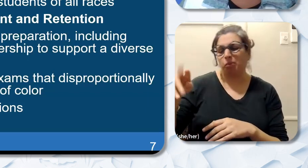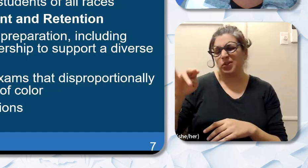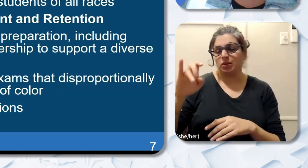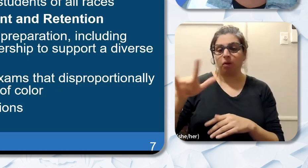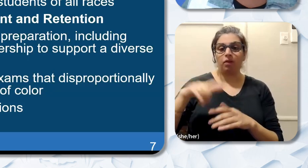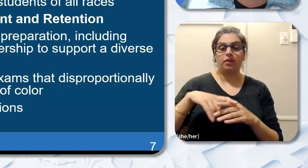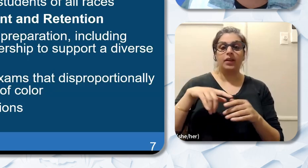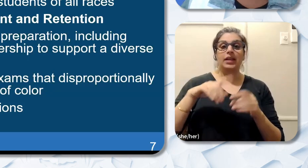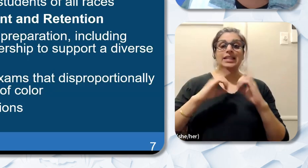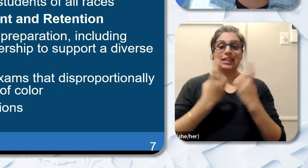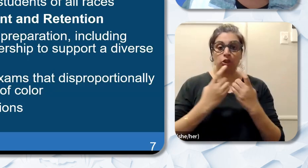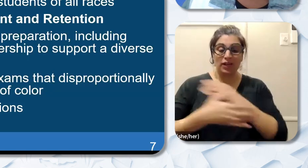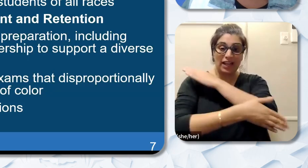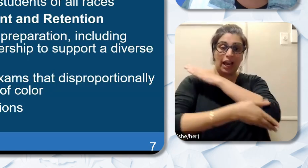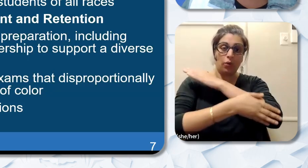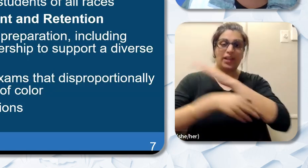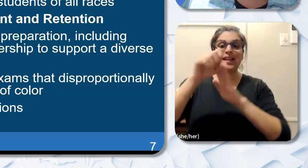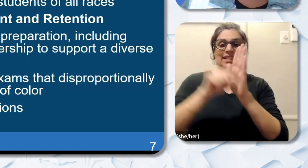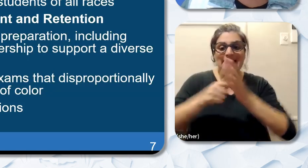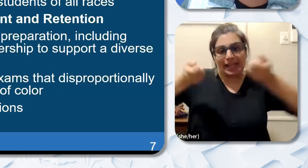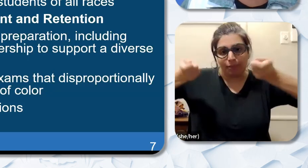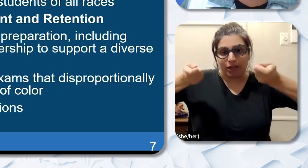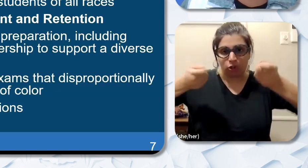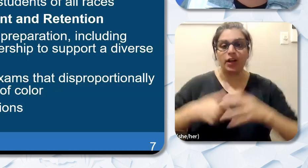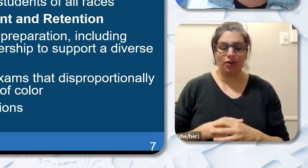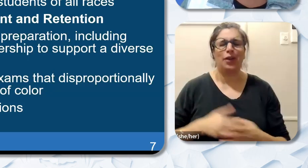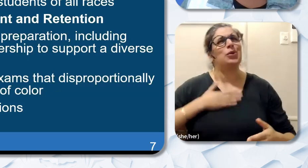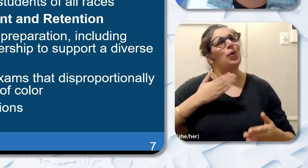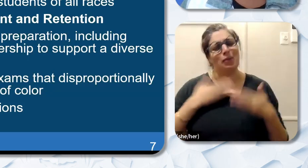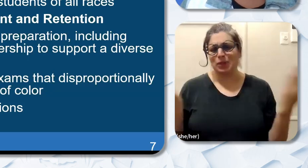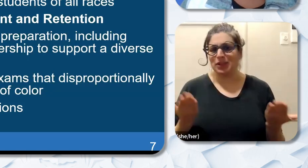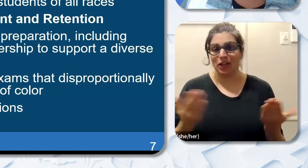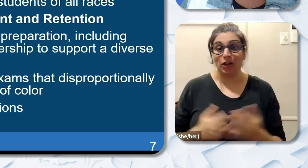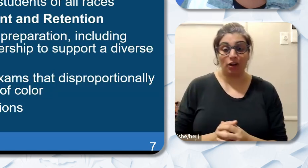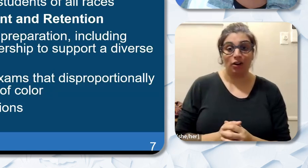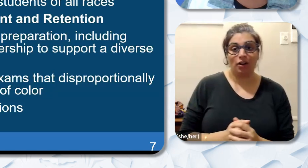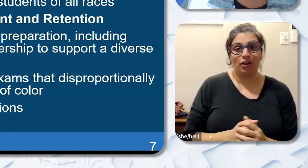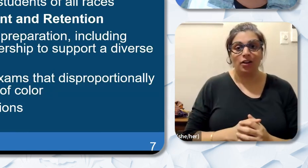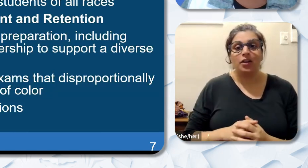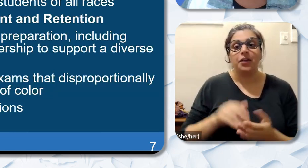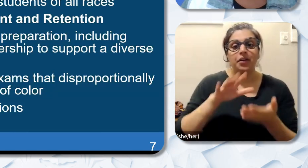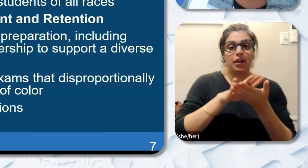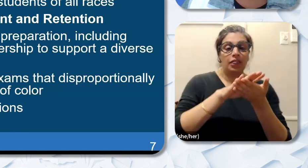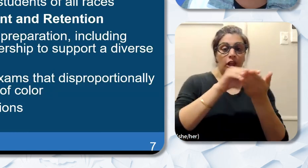administrator. So I'm so glad to be here. In the Learning Policy Institute Report ”Diversifying